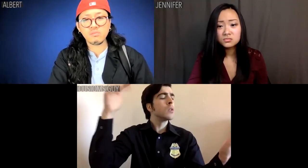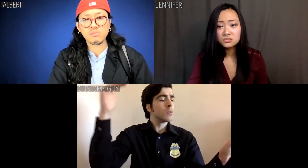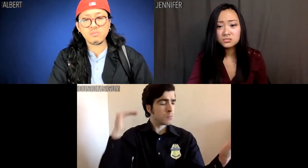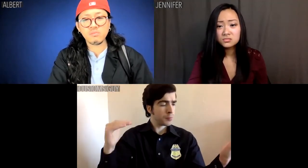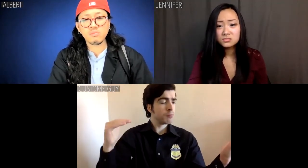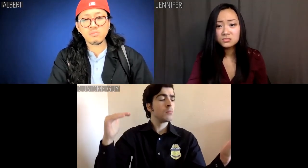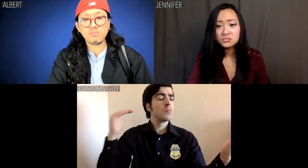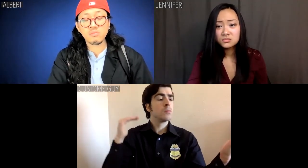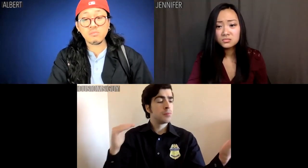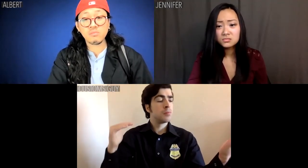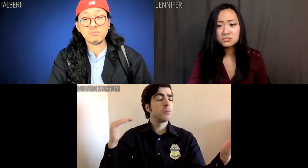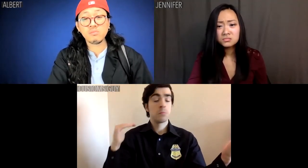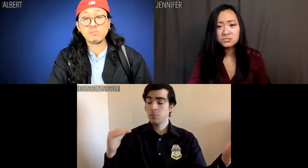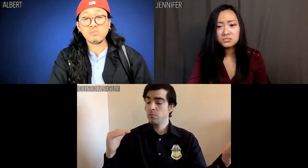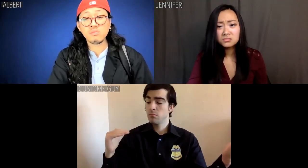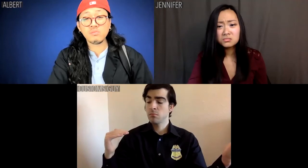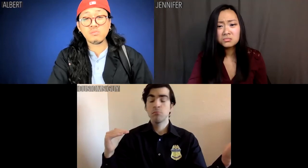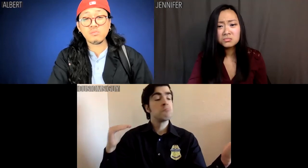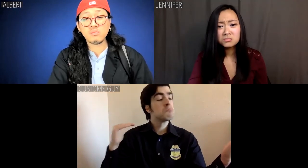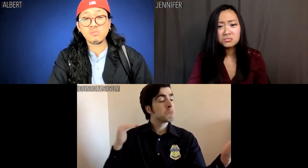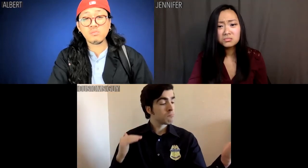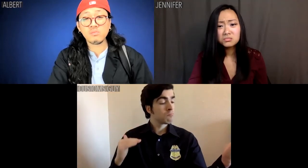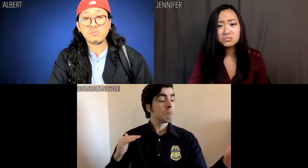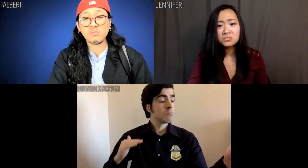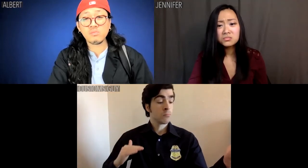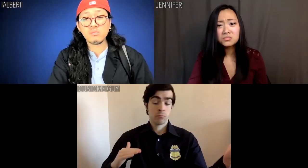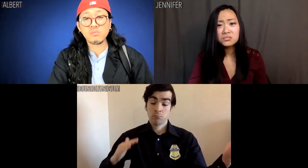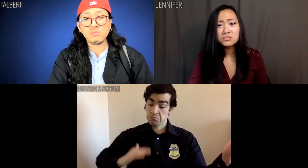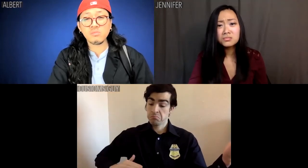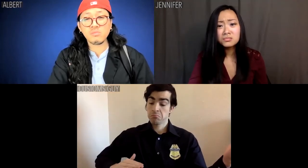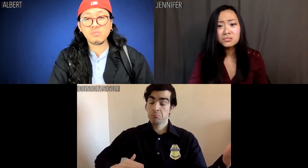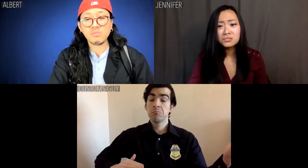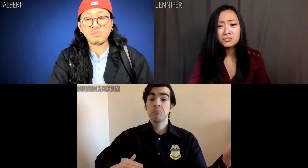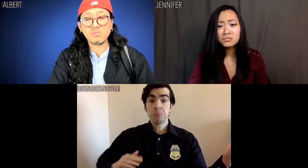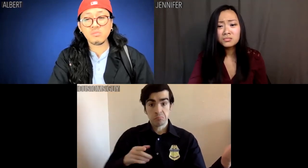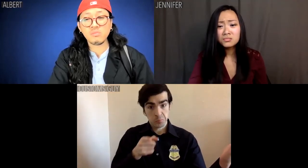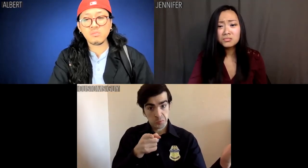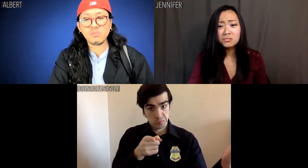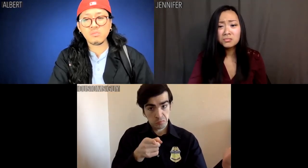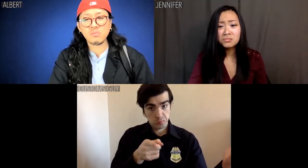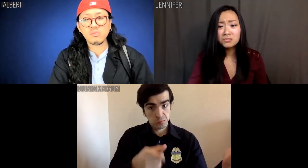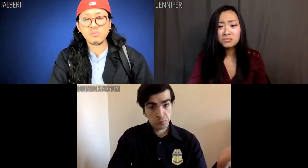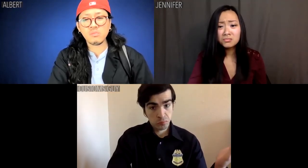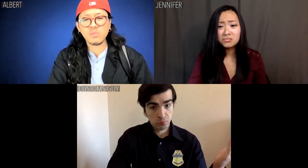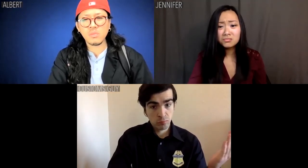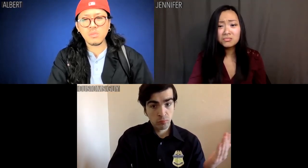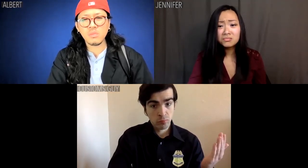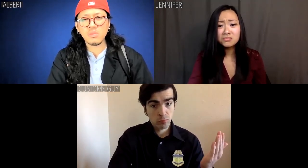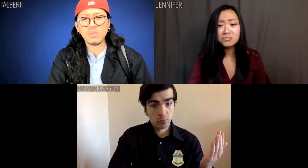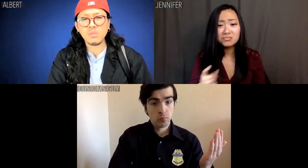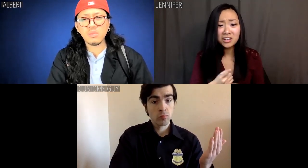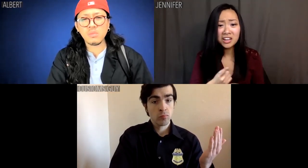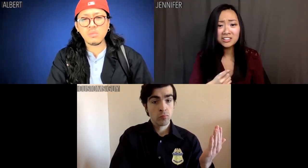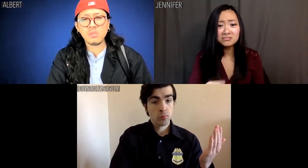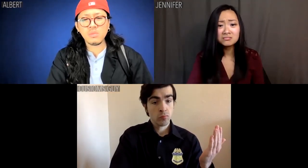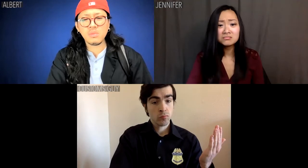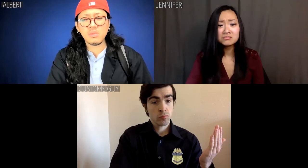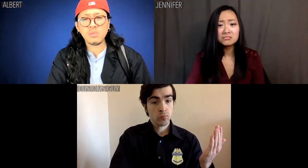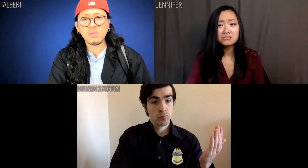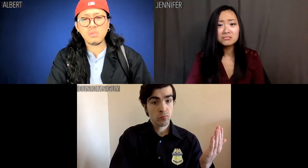attained is junior academy for C-level peasants. Jennifer: ... Correct.